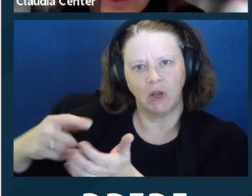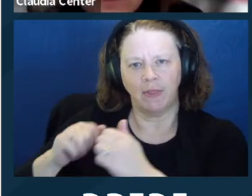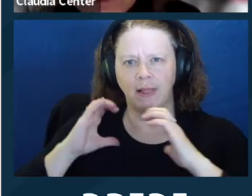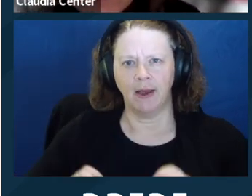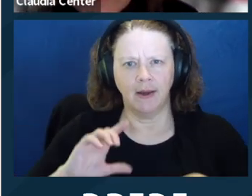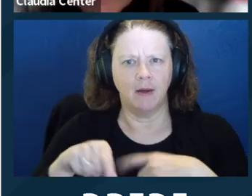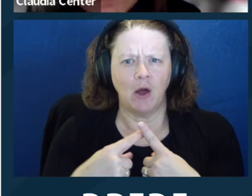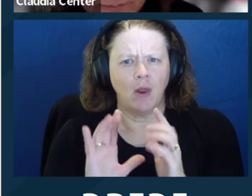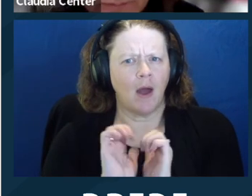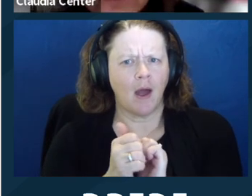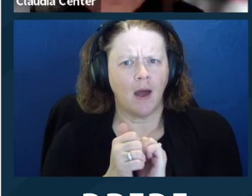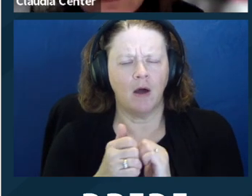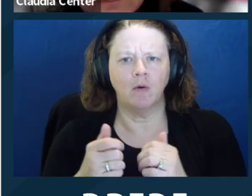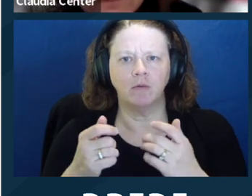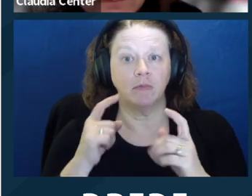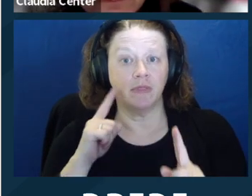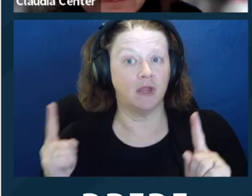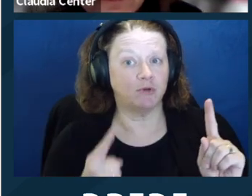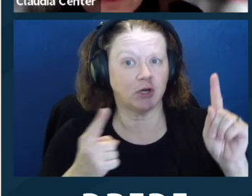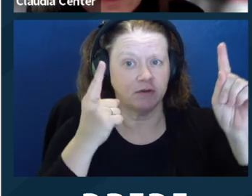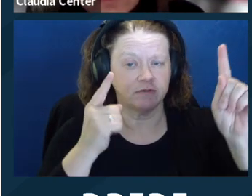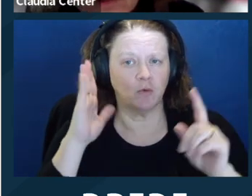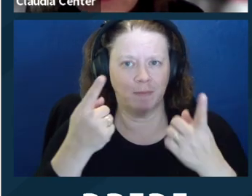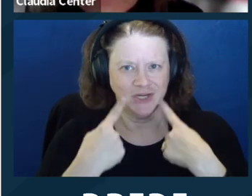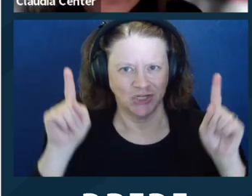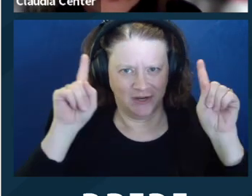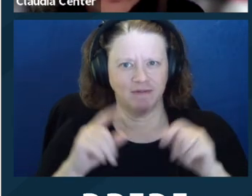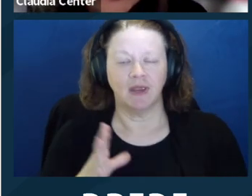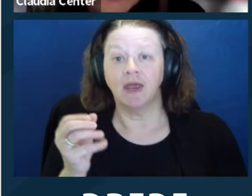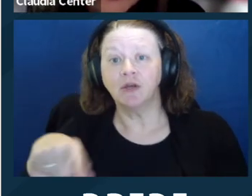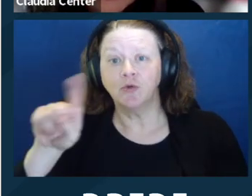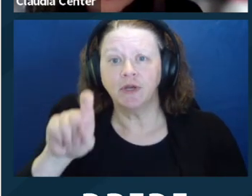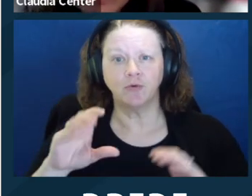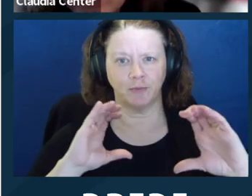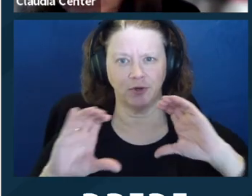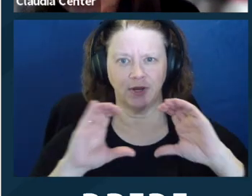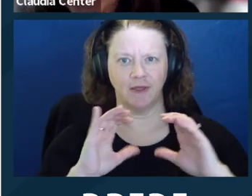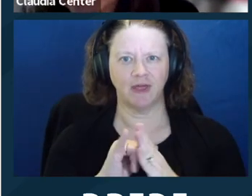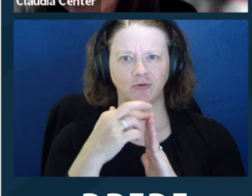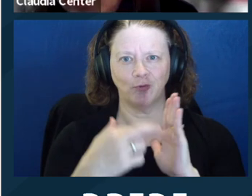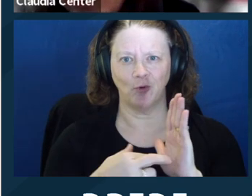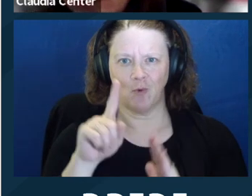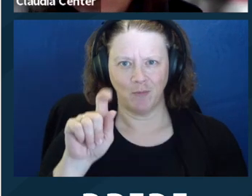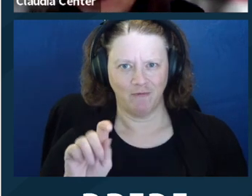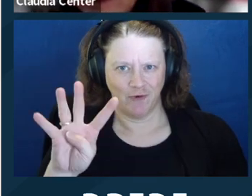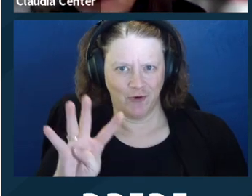1.4. Next slide. Okay. So Rule 1.4 is really clear about communication,